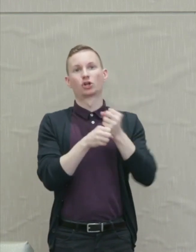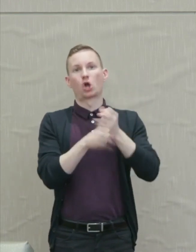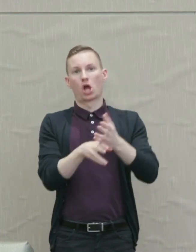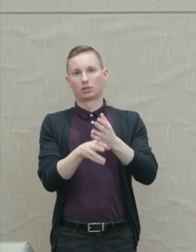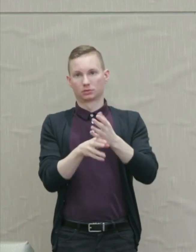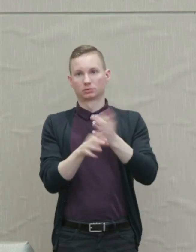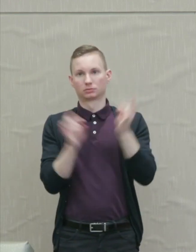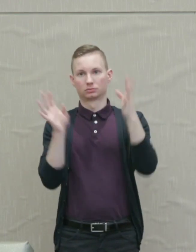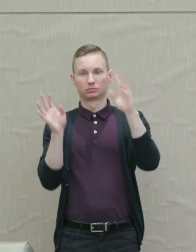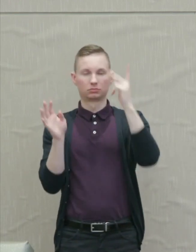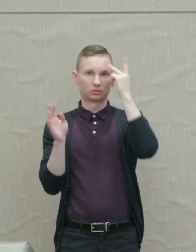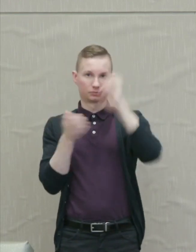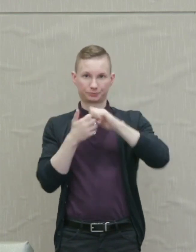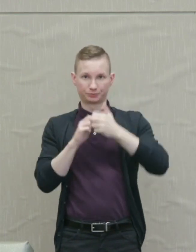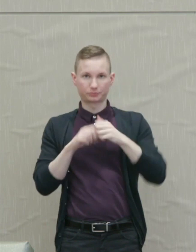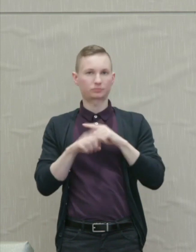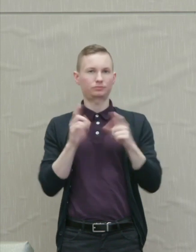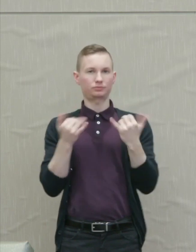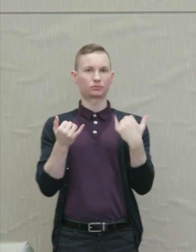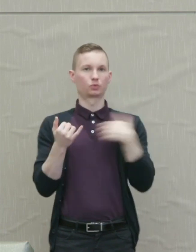But for now let's focus on anger.